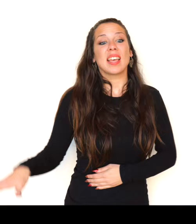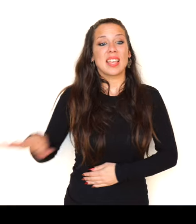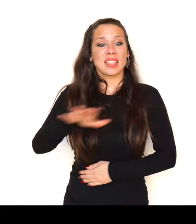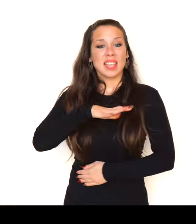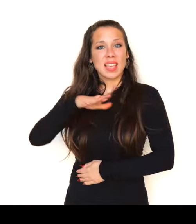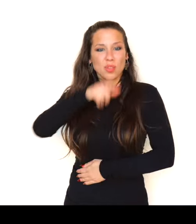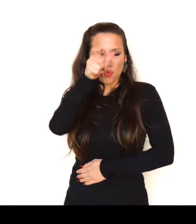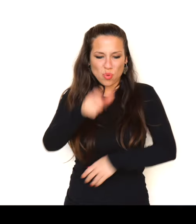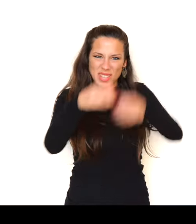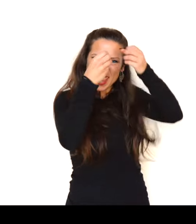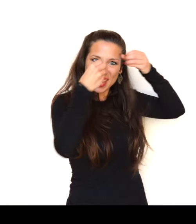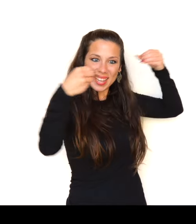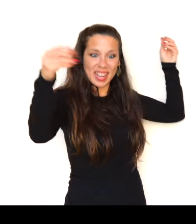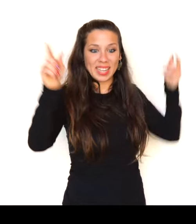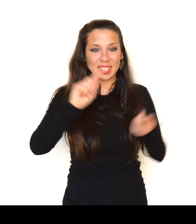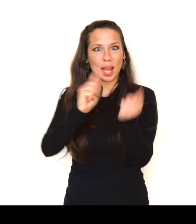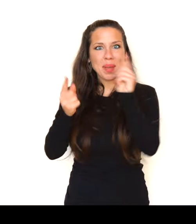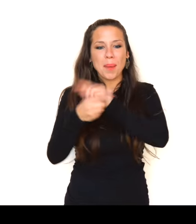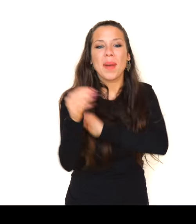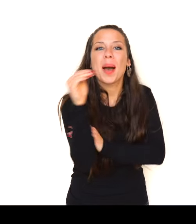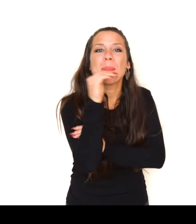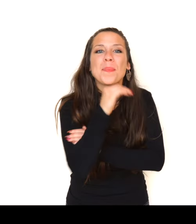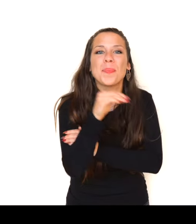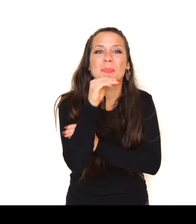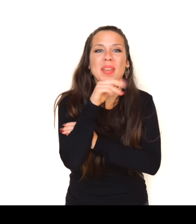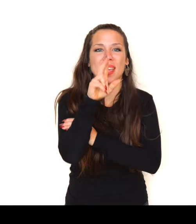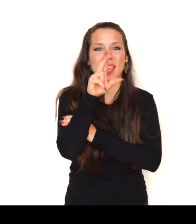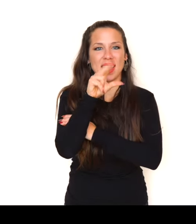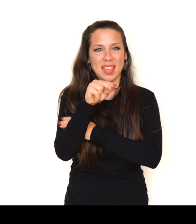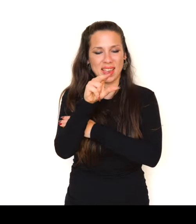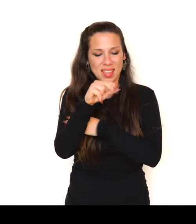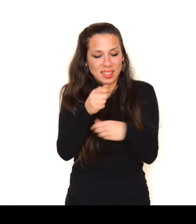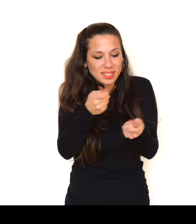Paper birds from lieutenants (Peace will not be achieved by force)